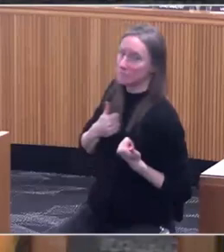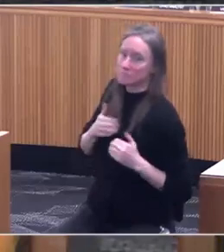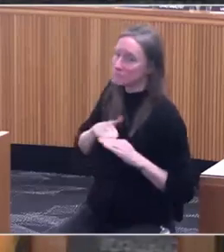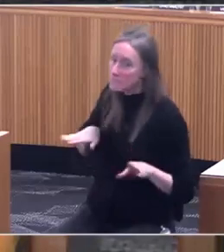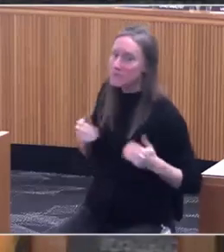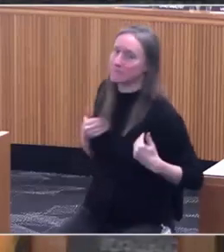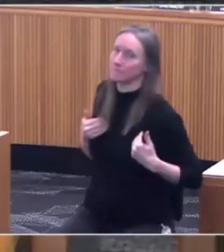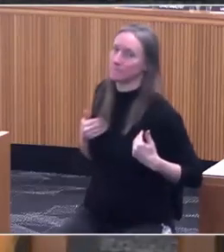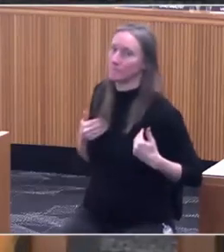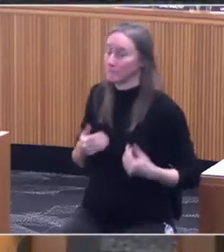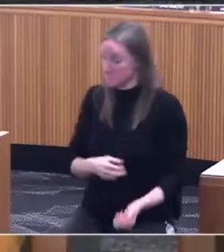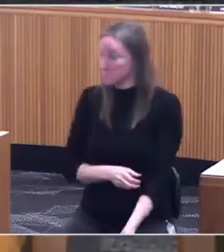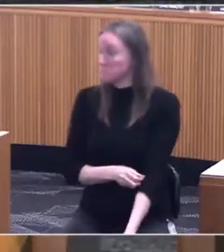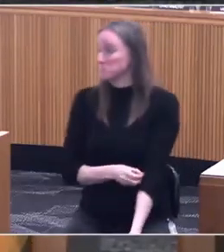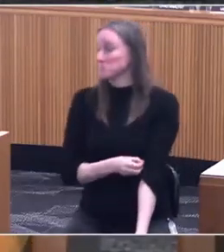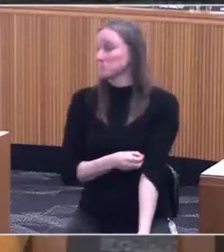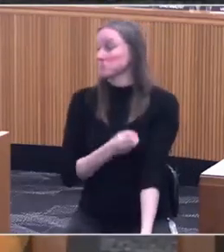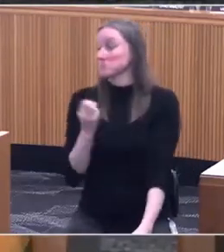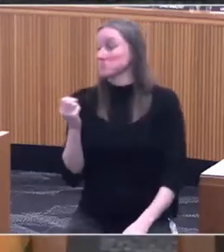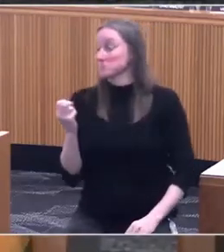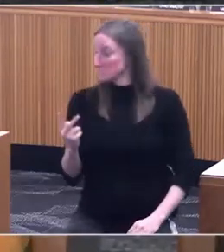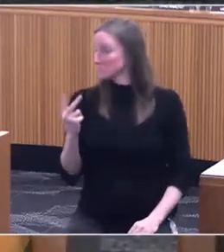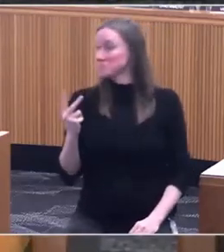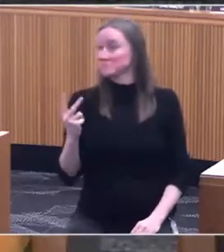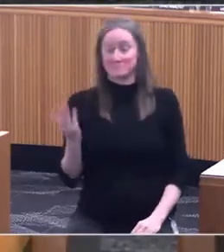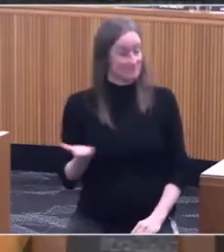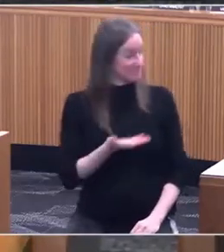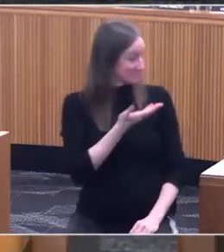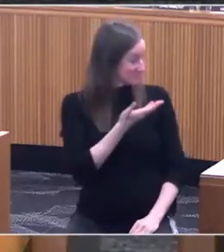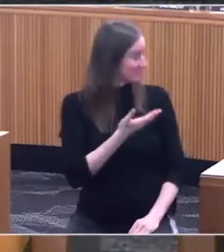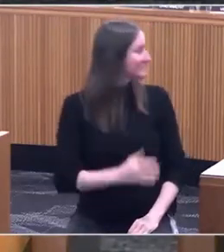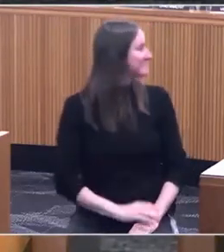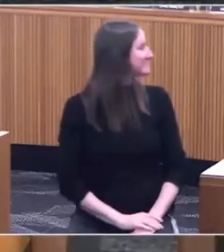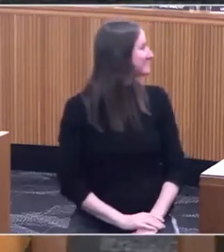[Nosse] Okay. [Yunker] I just have a quick question. [Nosse] Oh, go ahead. Representative Yunker. [Yunker] Thank you. Chair head. [Nosse] Did you have a question?